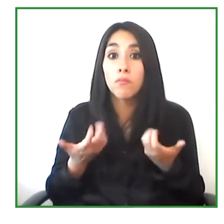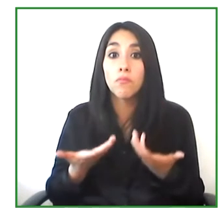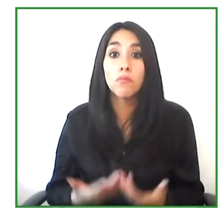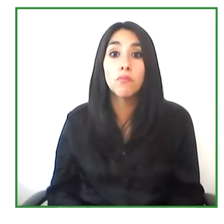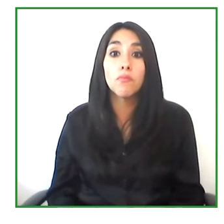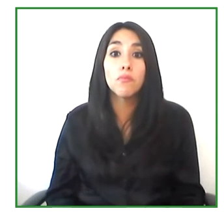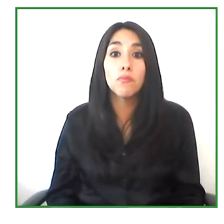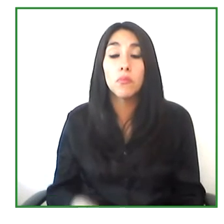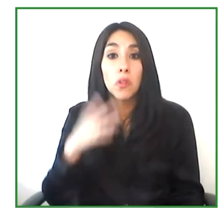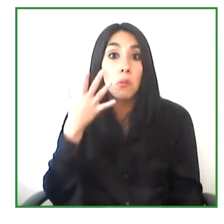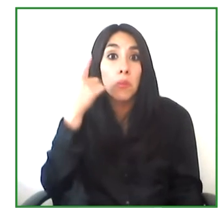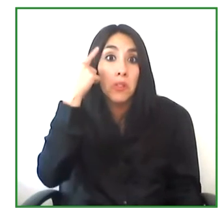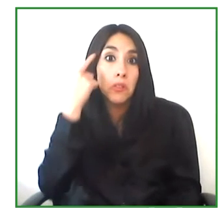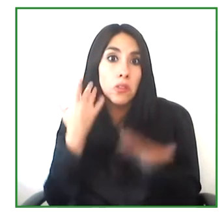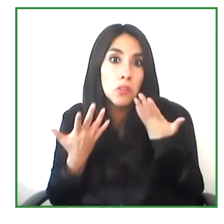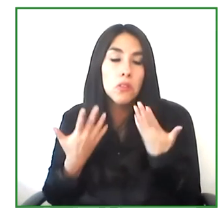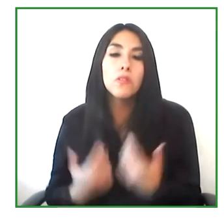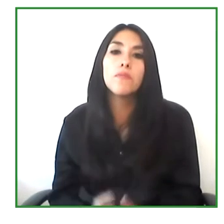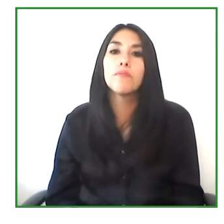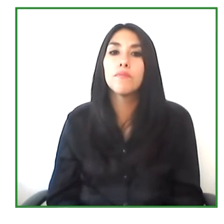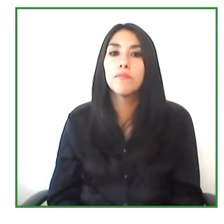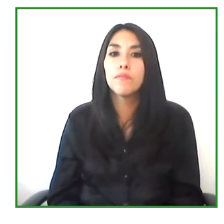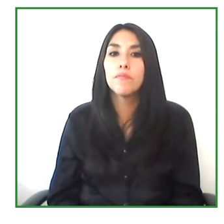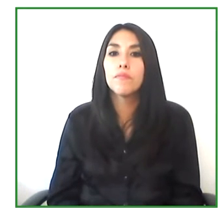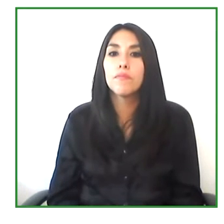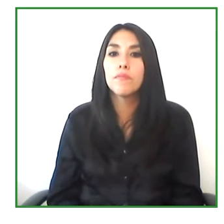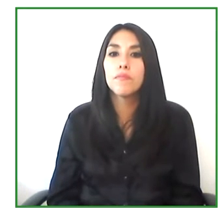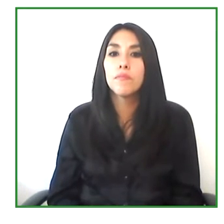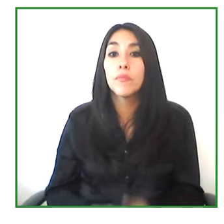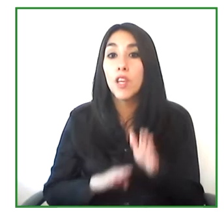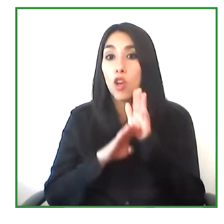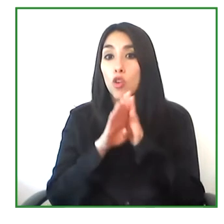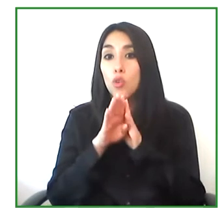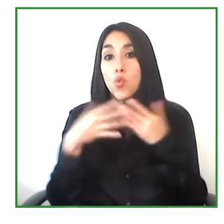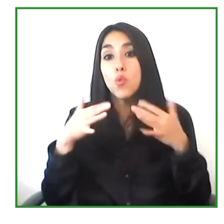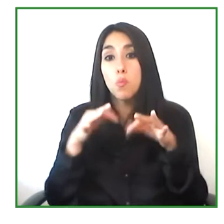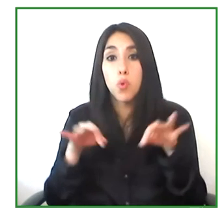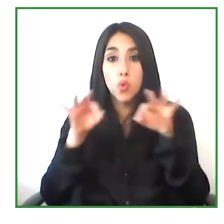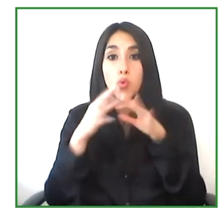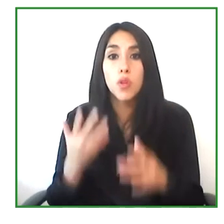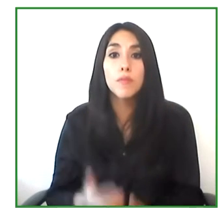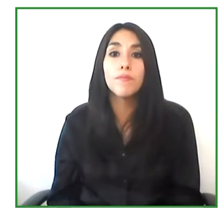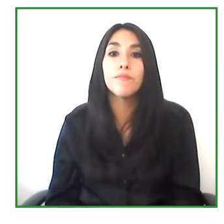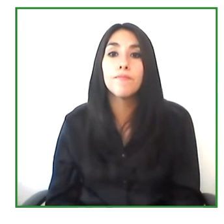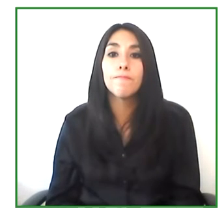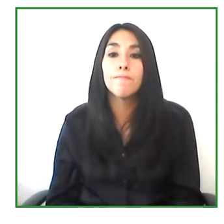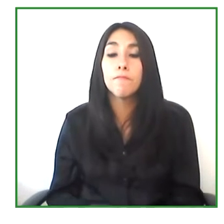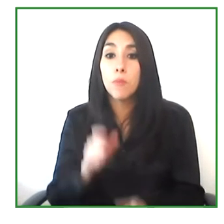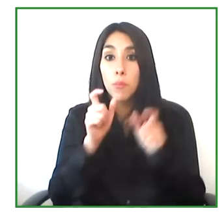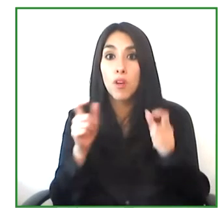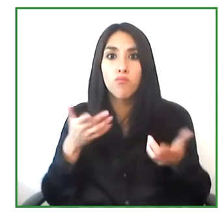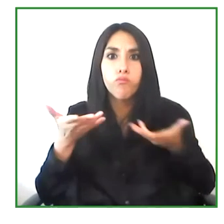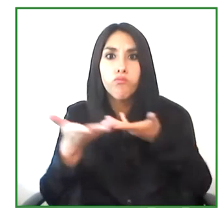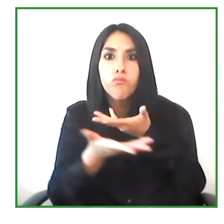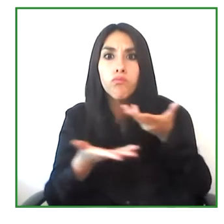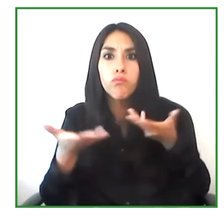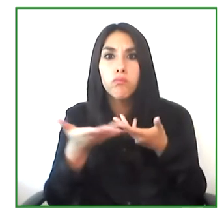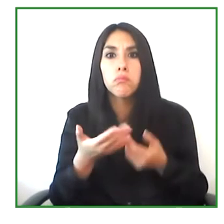We think that knowing all of these aspects is very important so that we can really think about